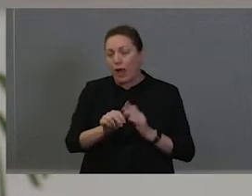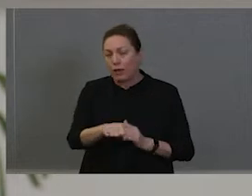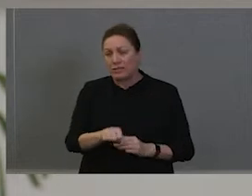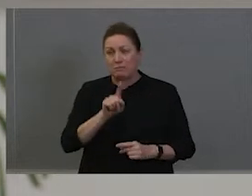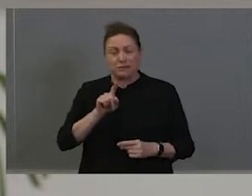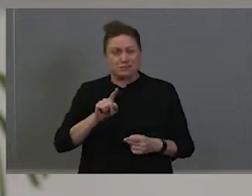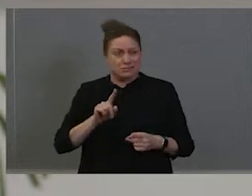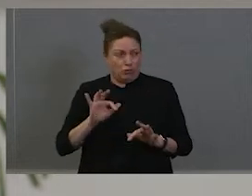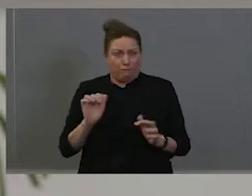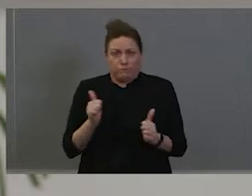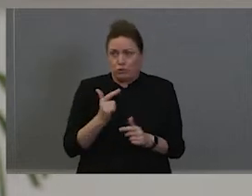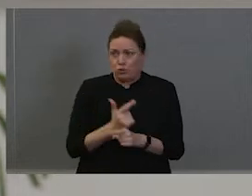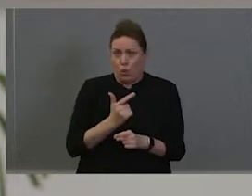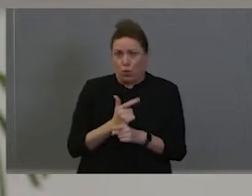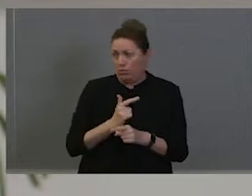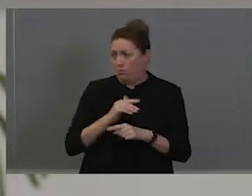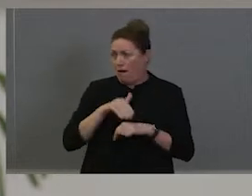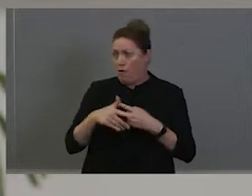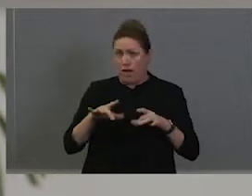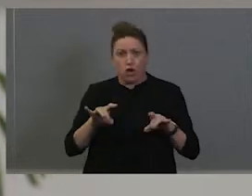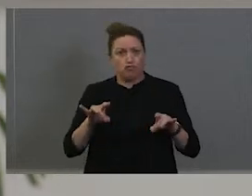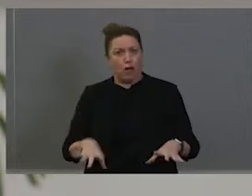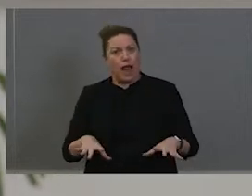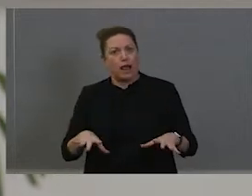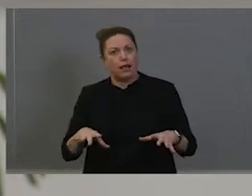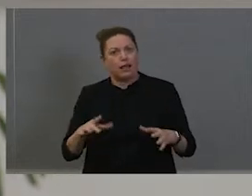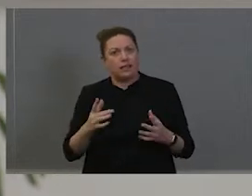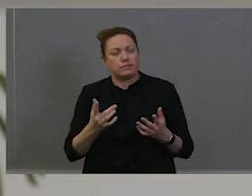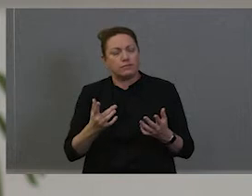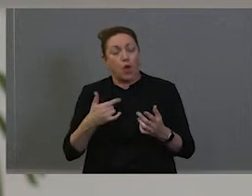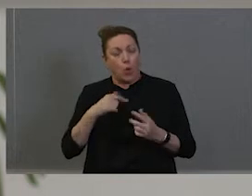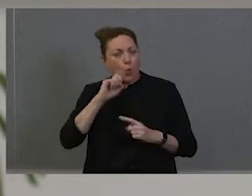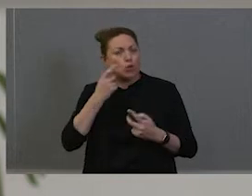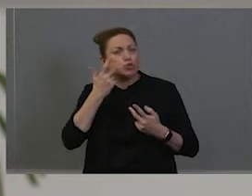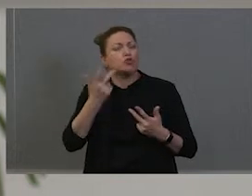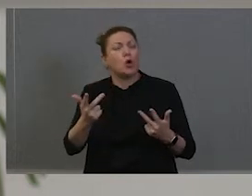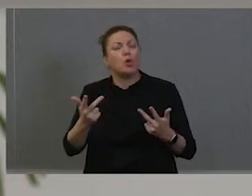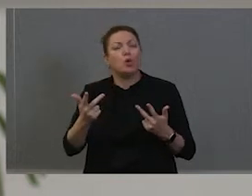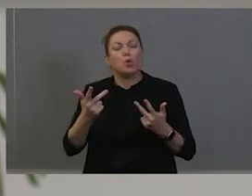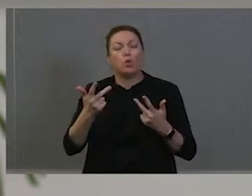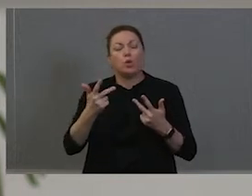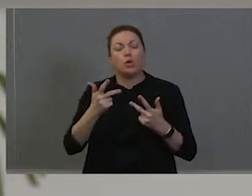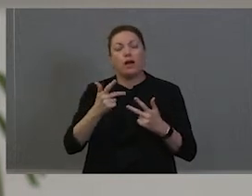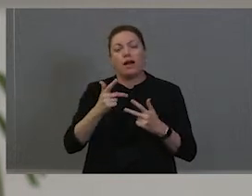this land and we're going to show you the video in a moment. Just imagine that you were there 24 years